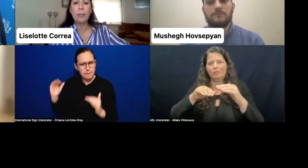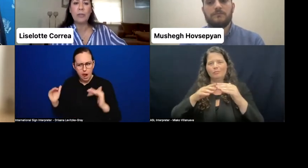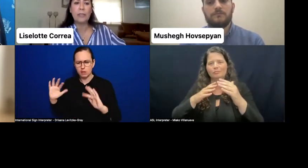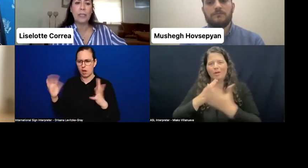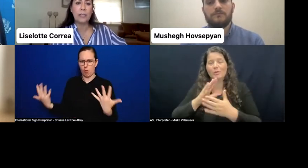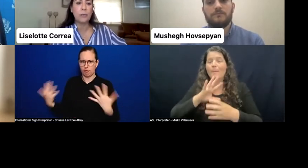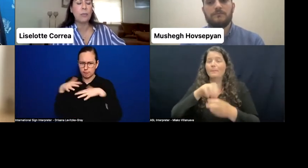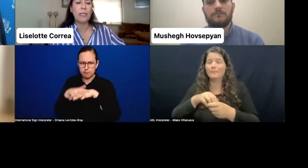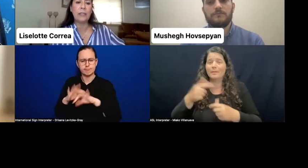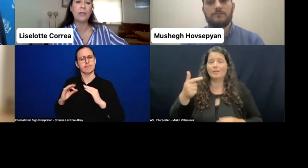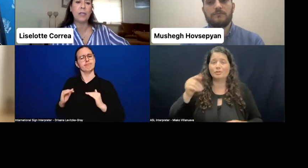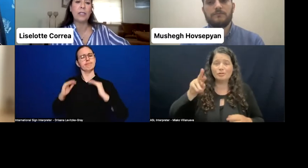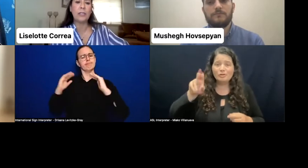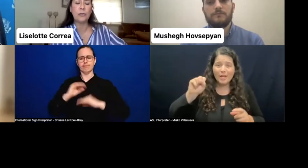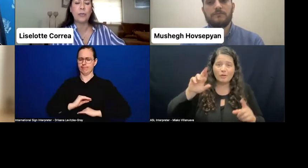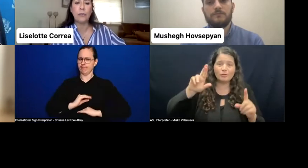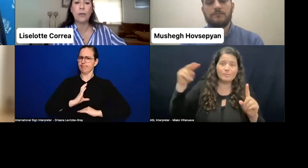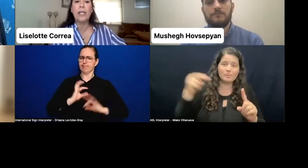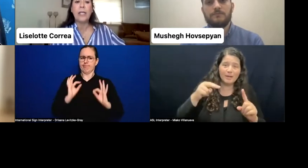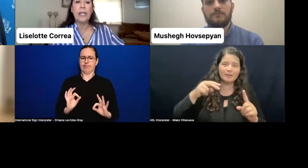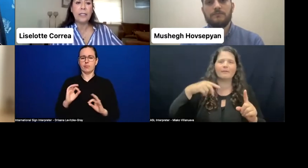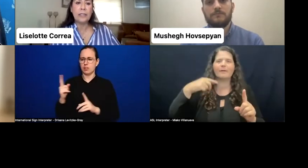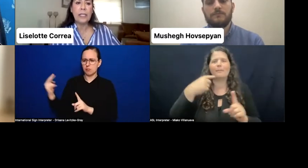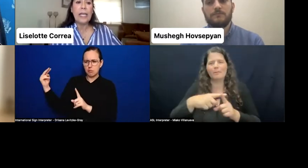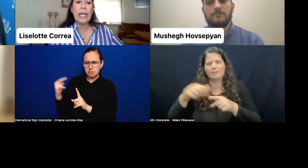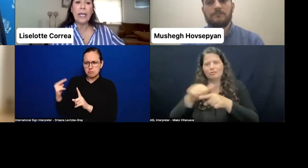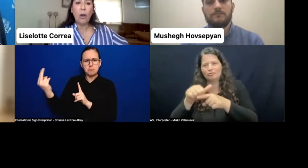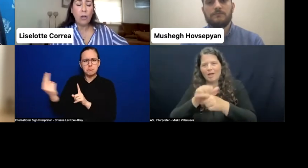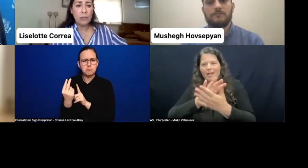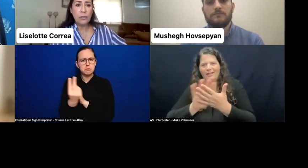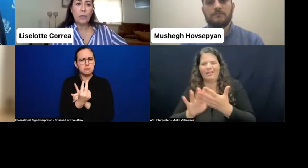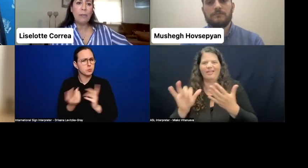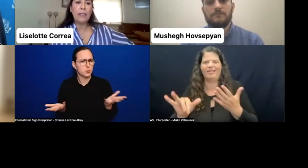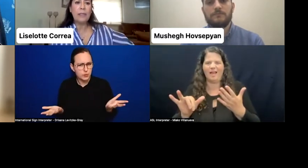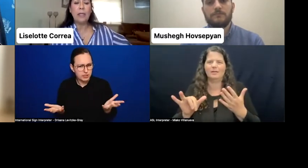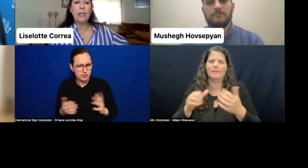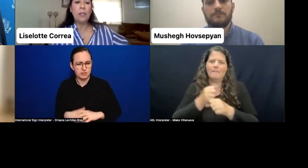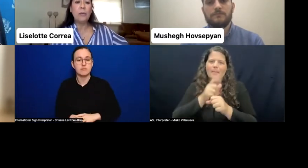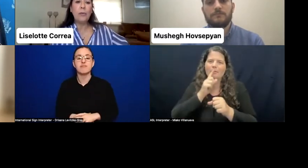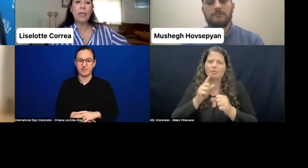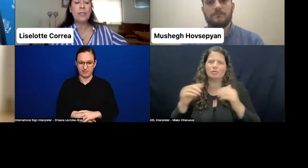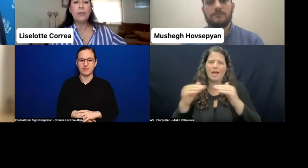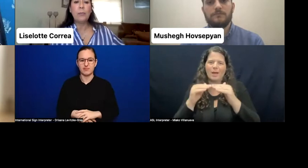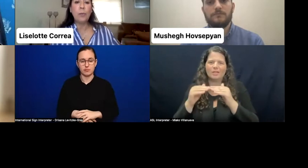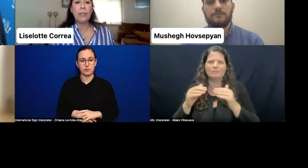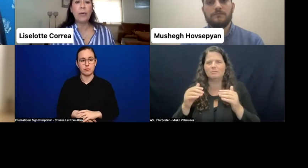process, election mobility, and training ensuring for equity. And also established some requirements for public,